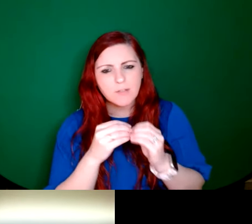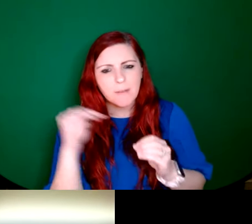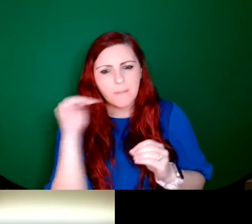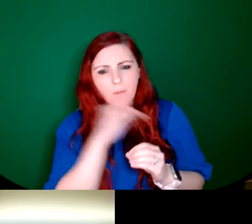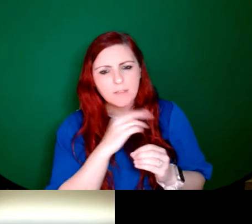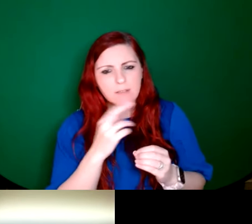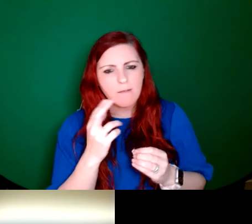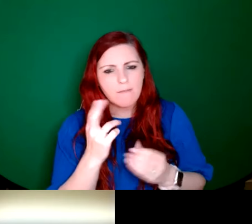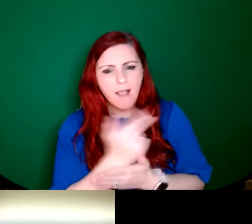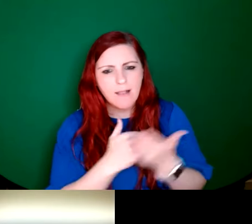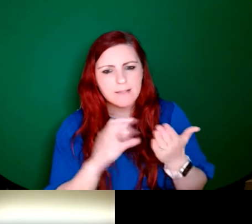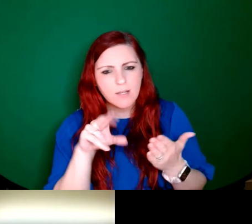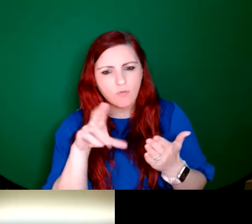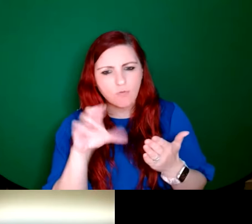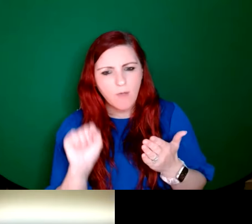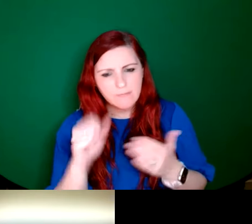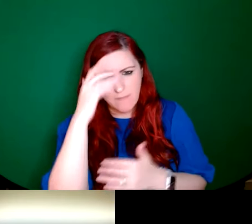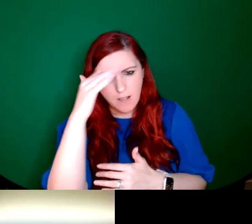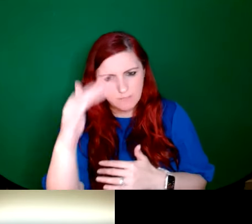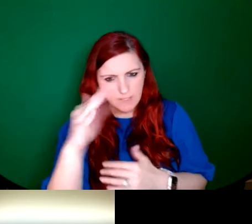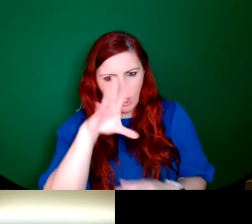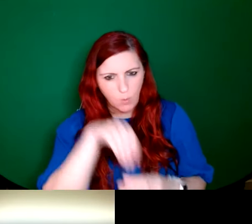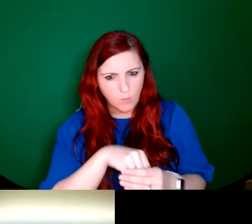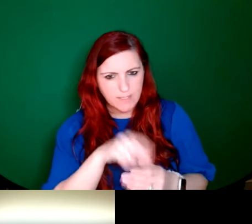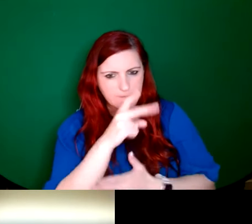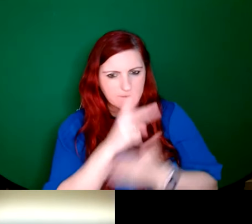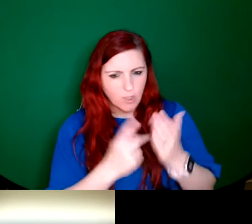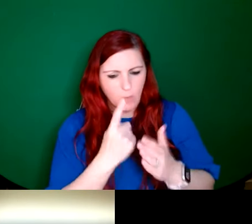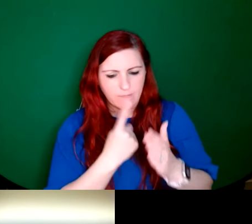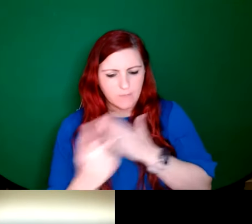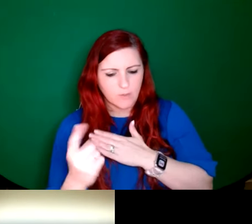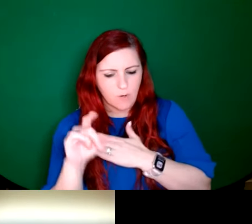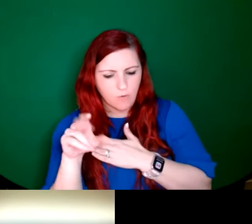including of course the value of individual craftsmanship. Was there a big